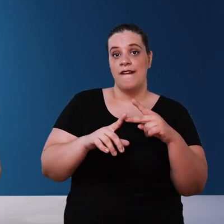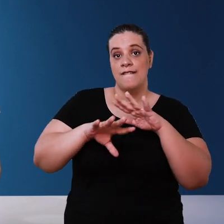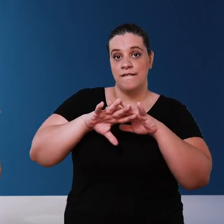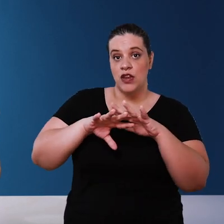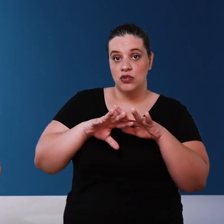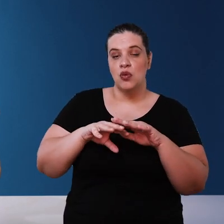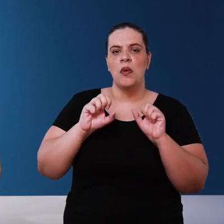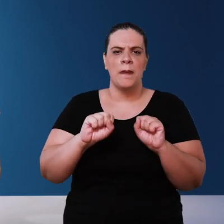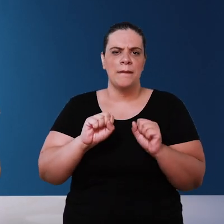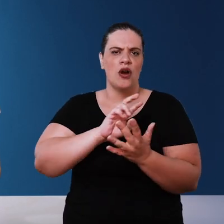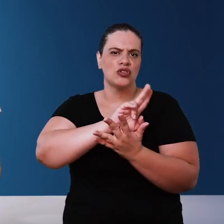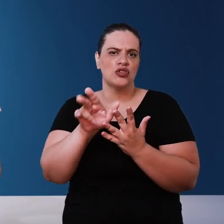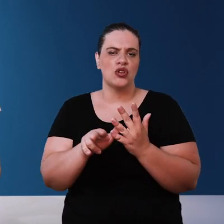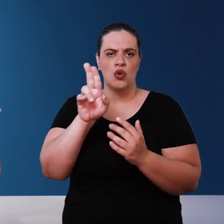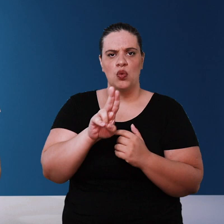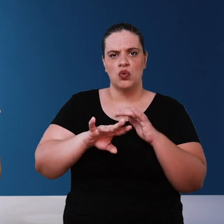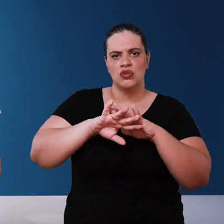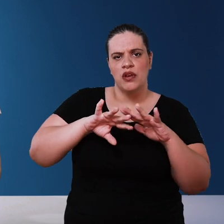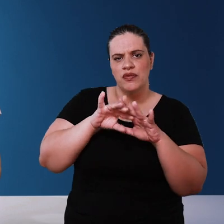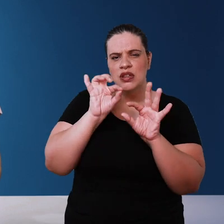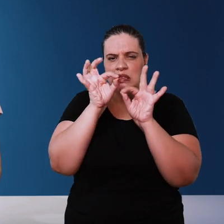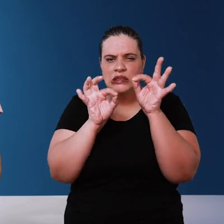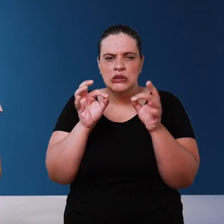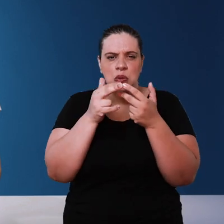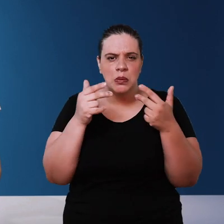types of filters that will hold particles and can even eliminate the